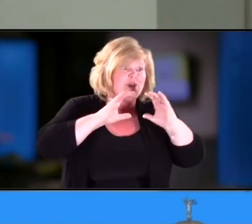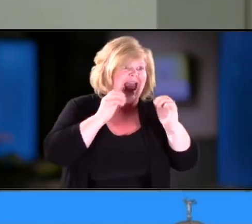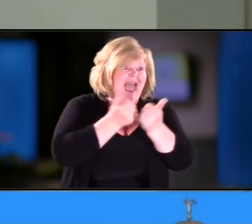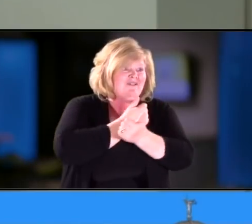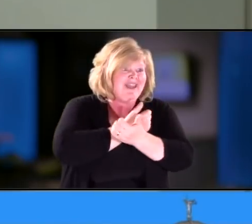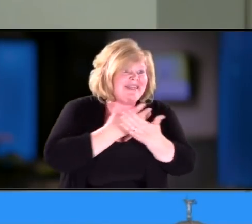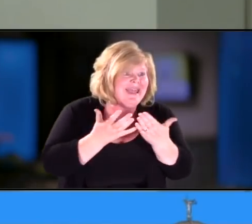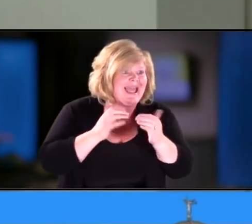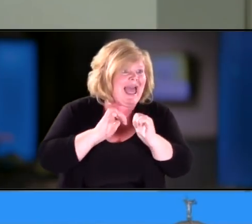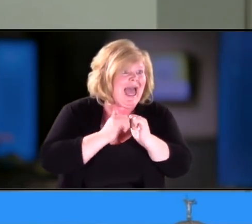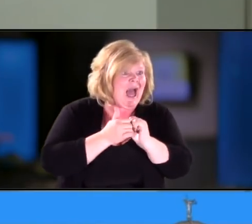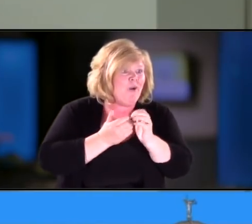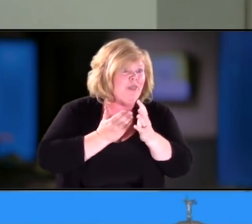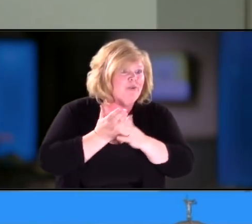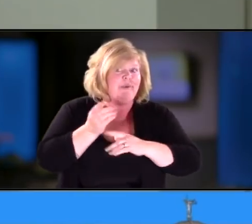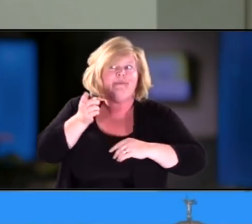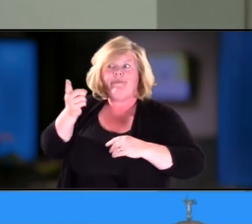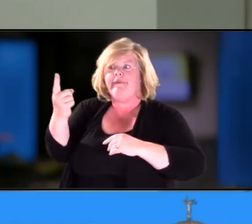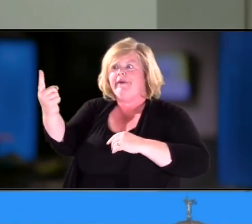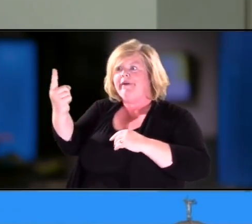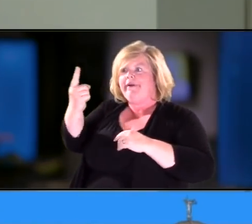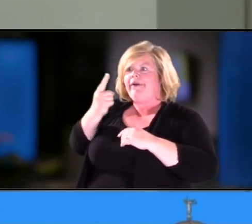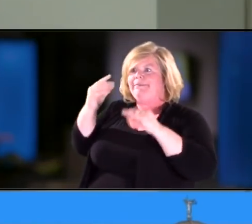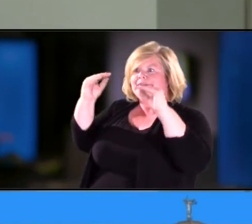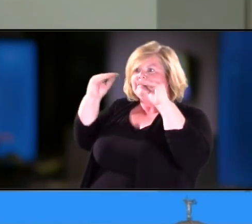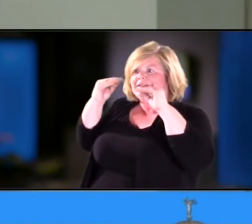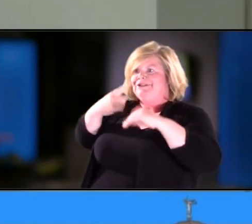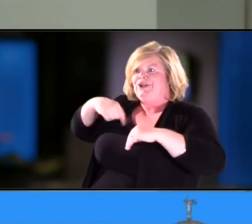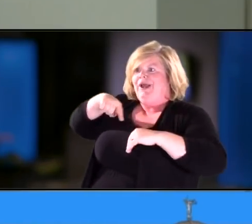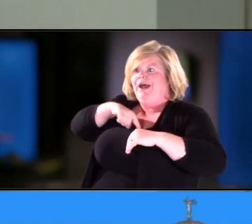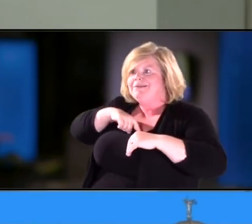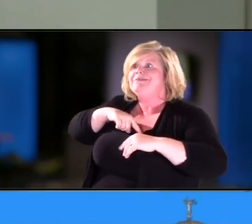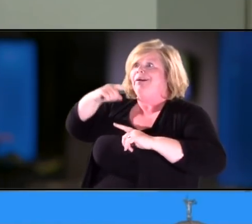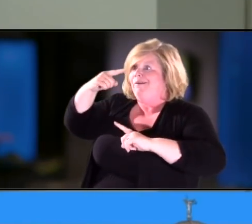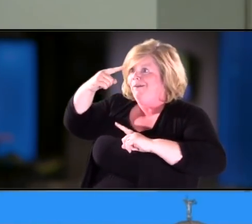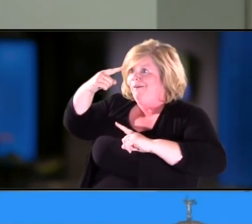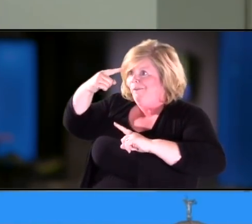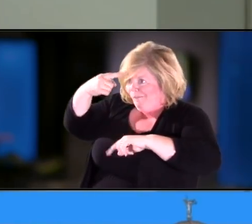has only been facilitated over the past two and a half years, less a few months,